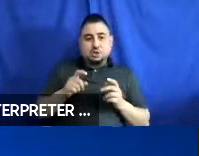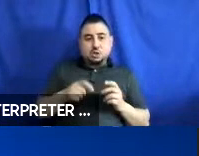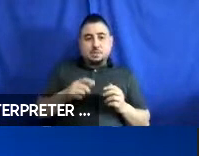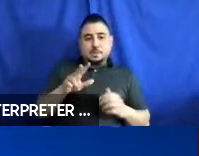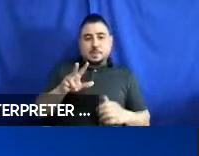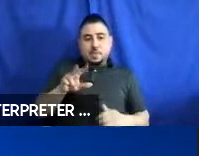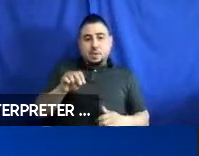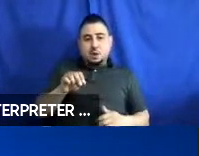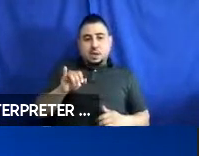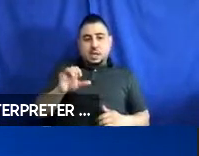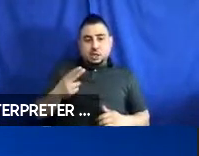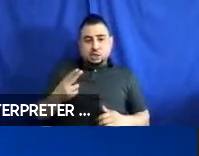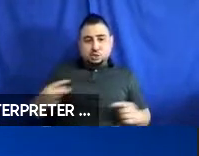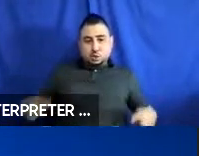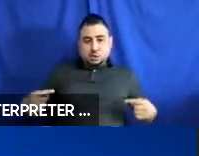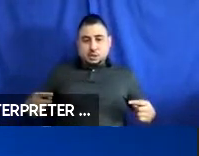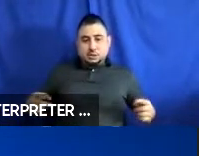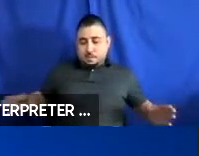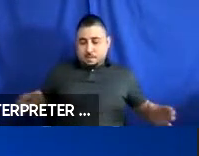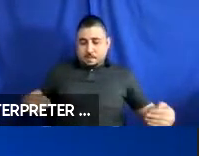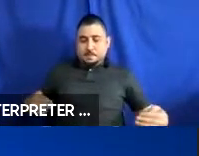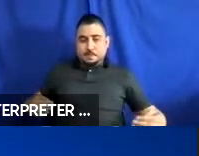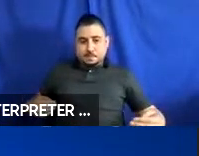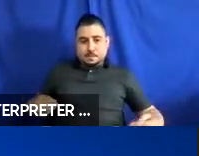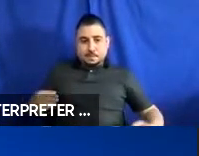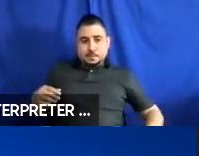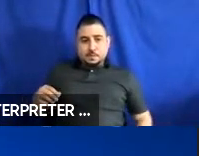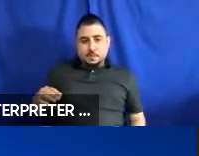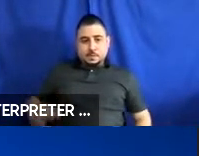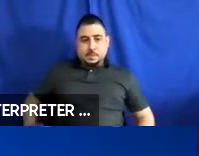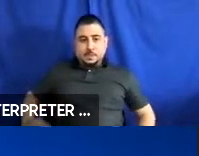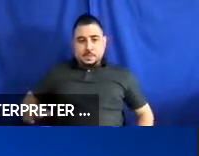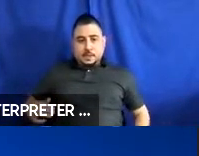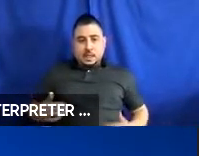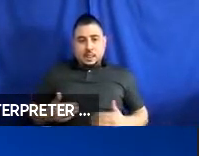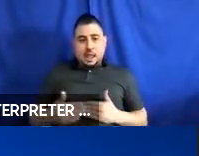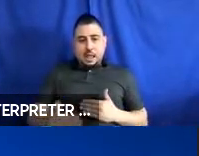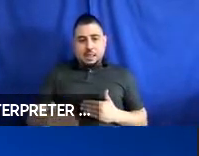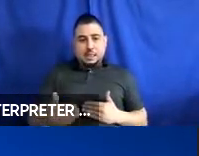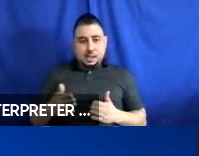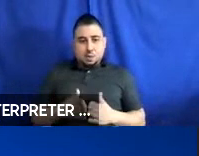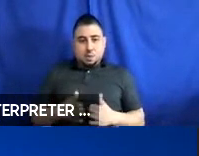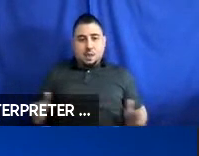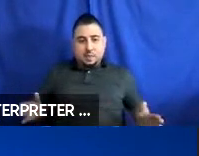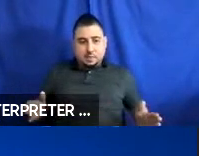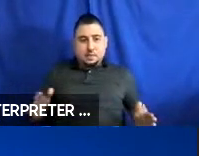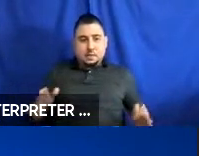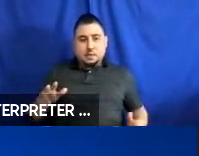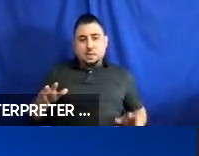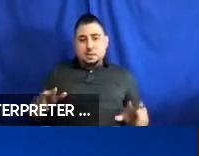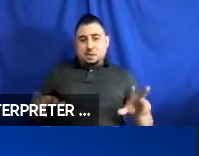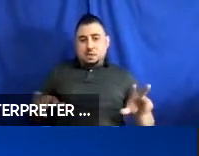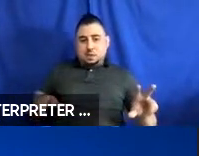inches minimum width and 48 inches minimum in length, and then again, a securement system